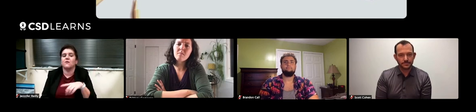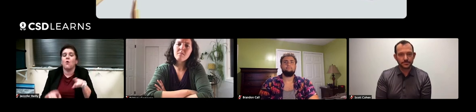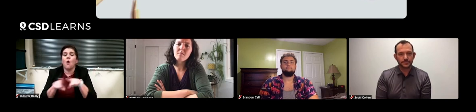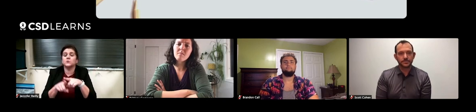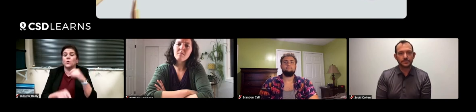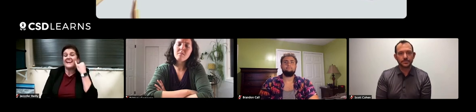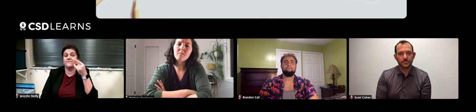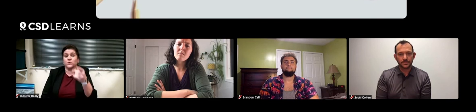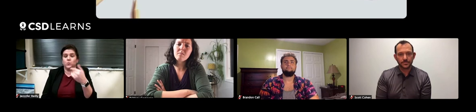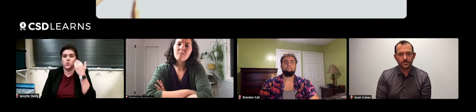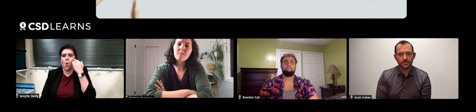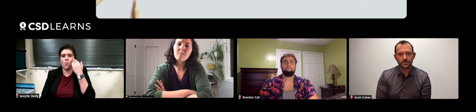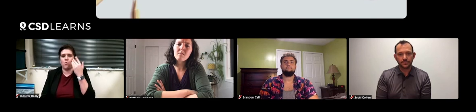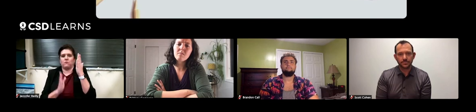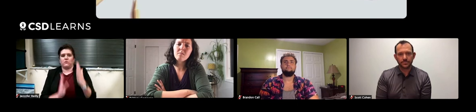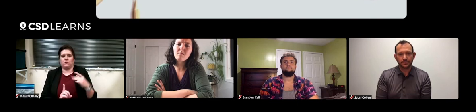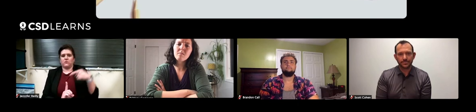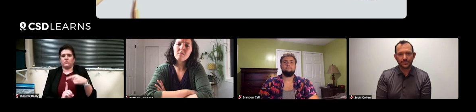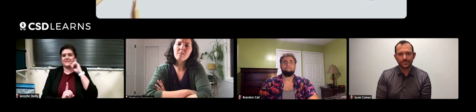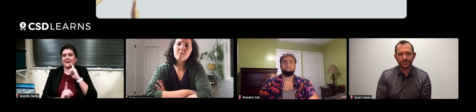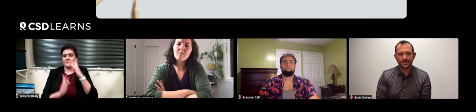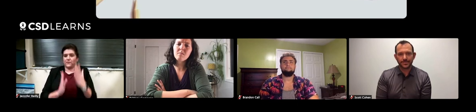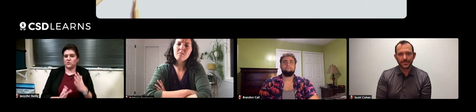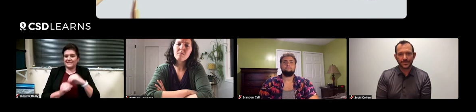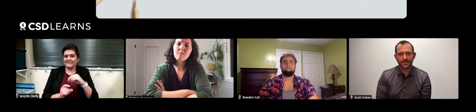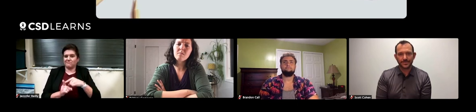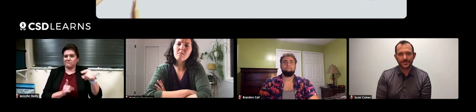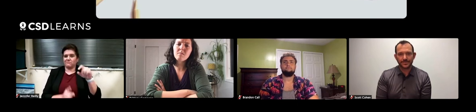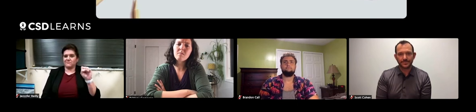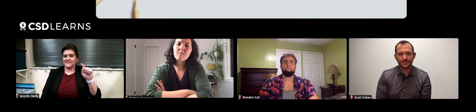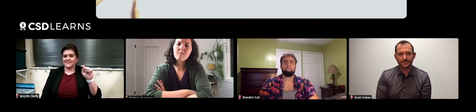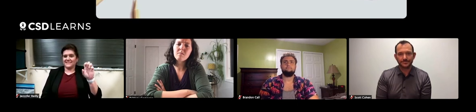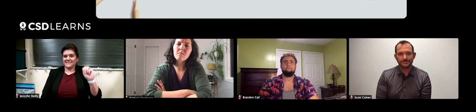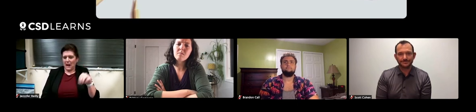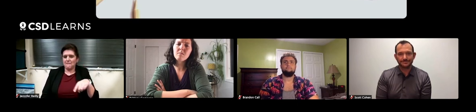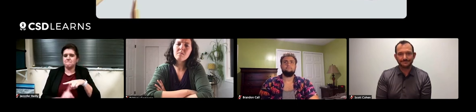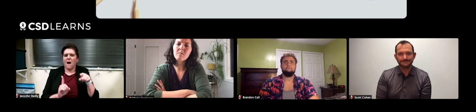If you know a particular person, a deaf person in a STEM field,